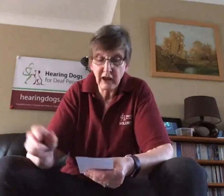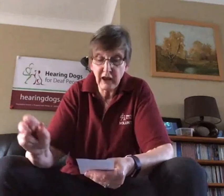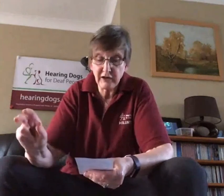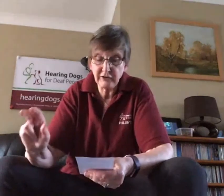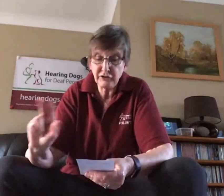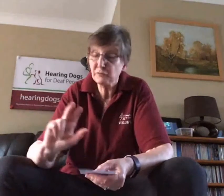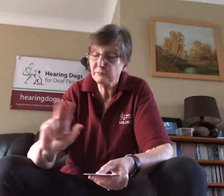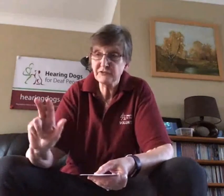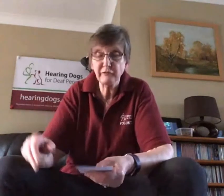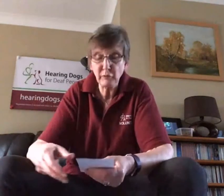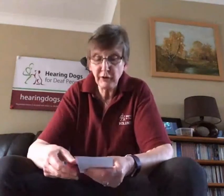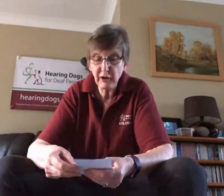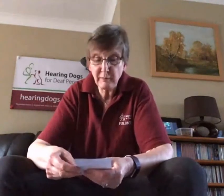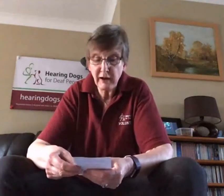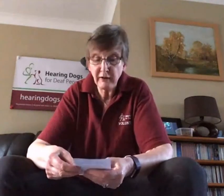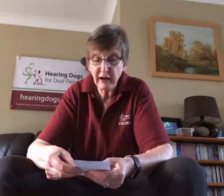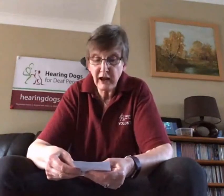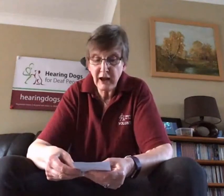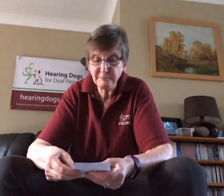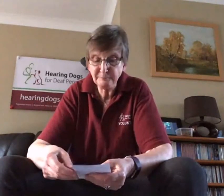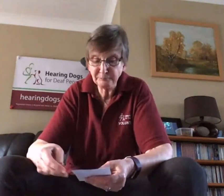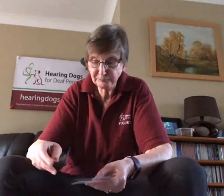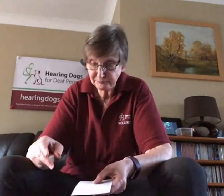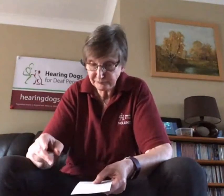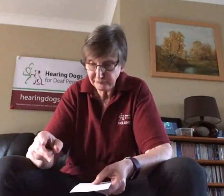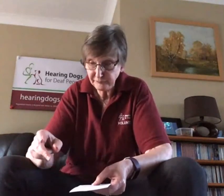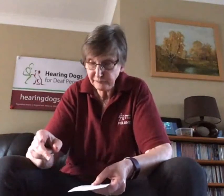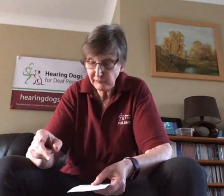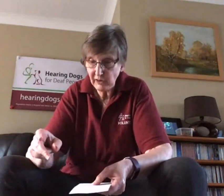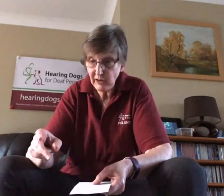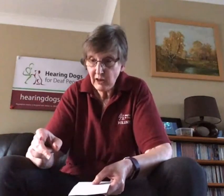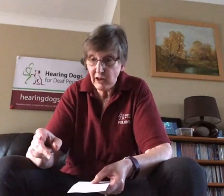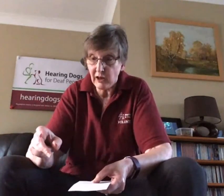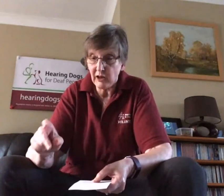that you some of you will know about.